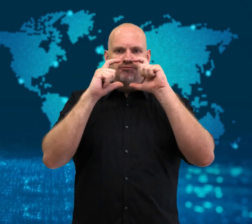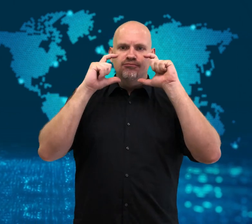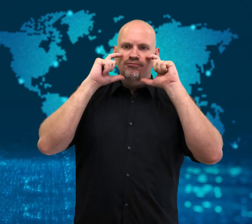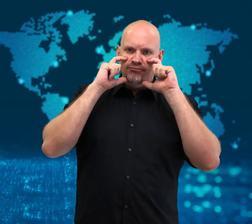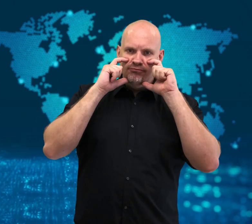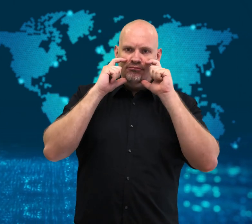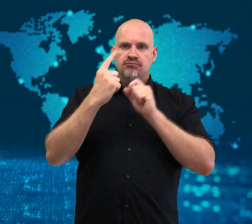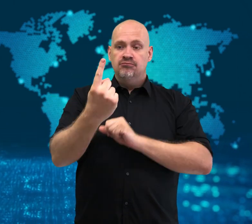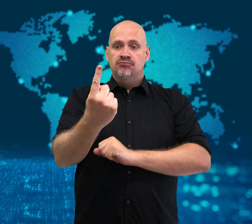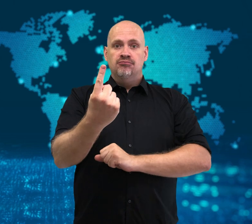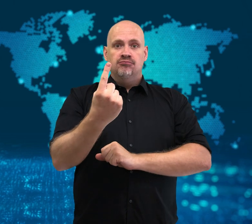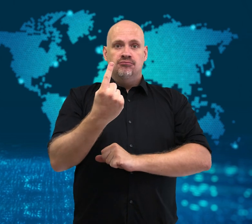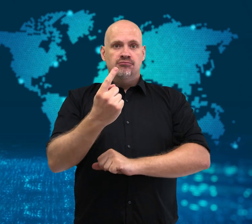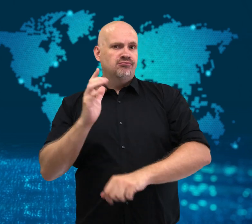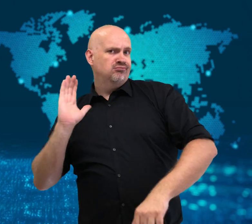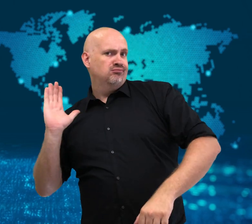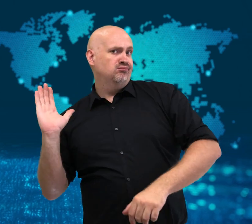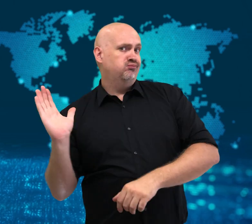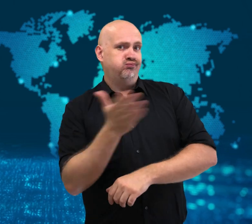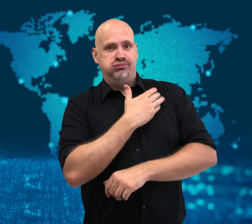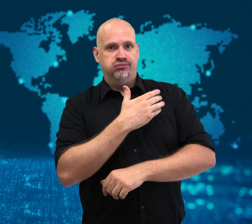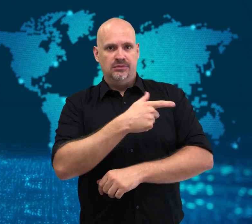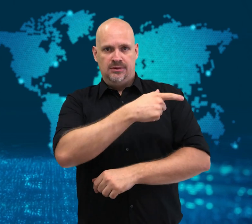protective barriers.